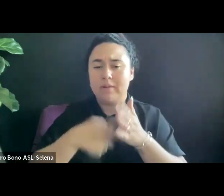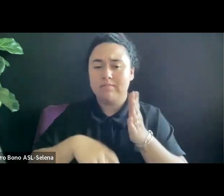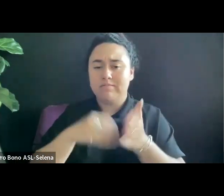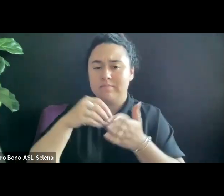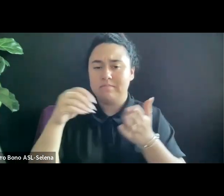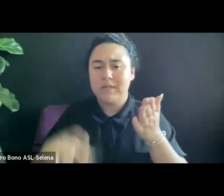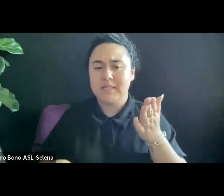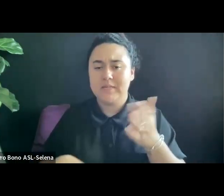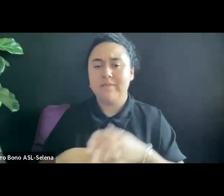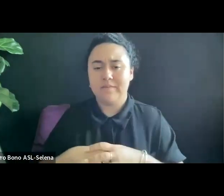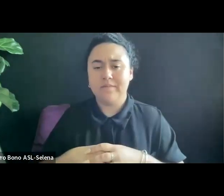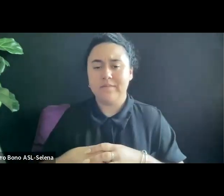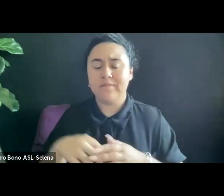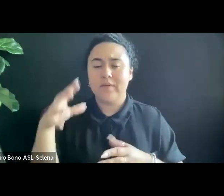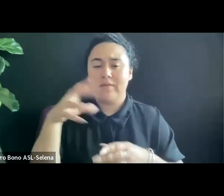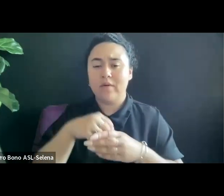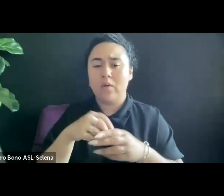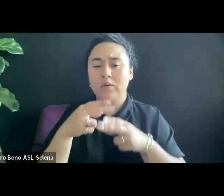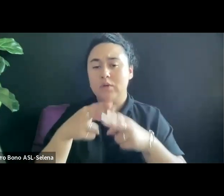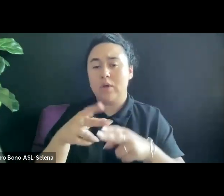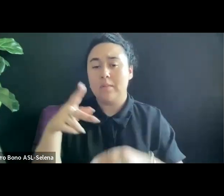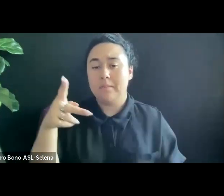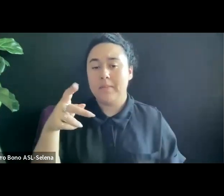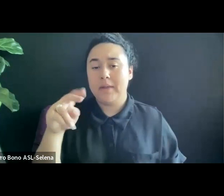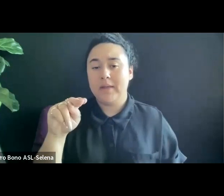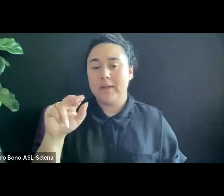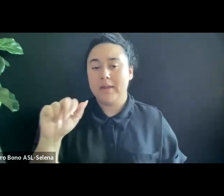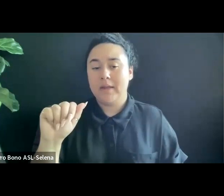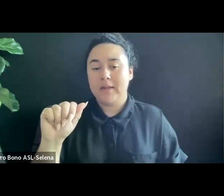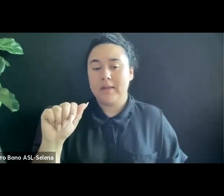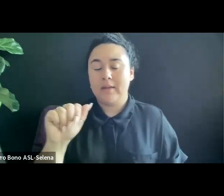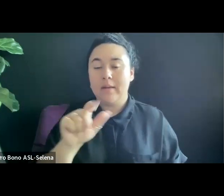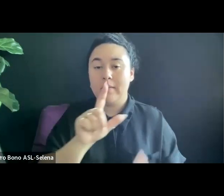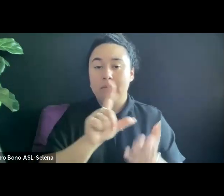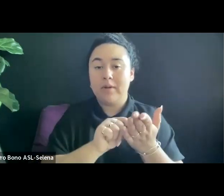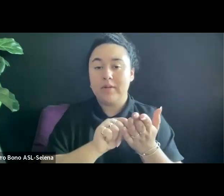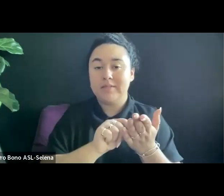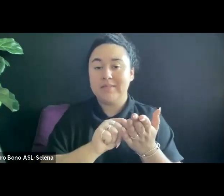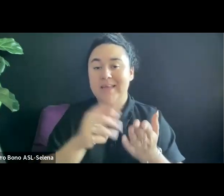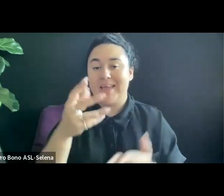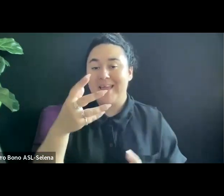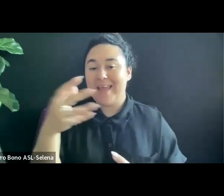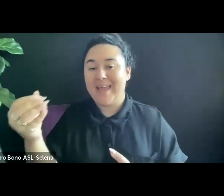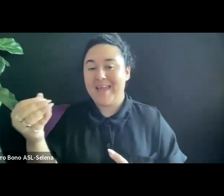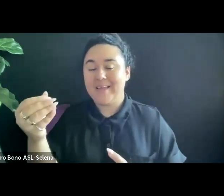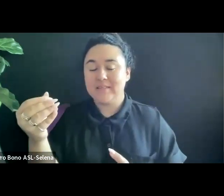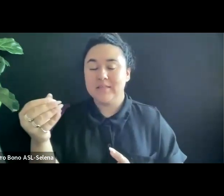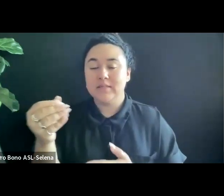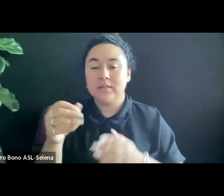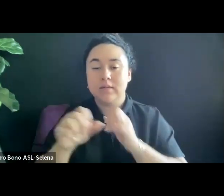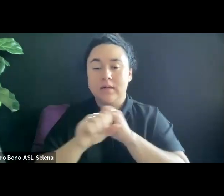IT INVOLVES P AND A OR PRINTS AND ADVERTISING. IT IS RARE FOR INDEPENDENT FILM MAKERS TO HAVE A